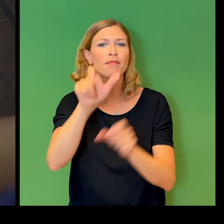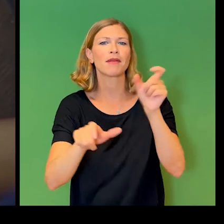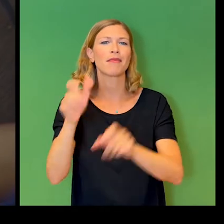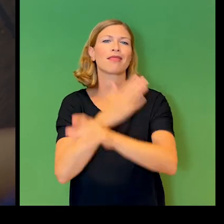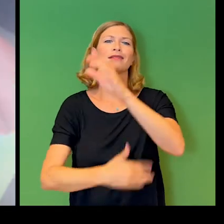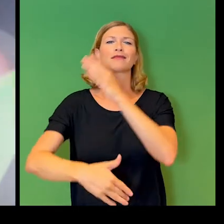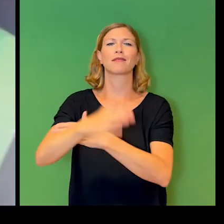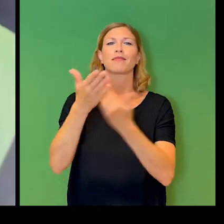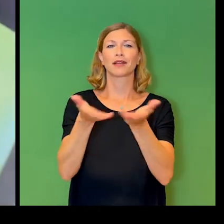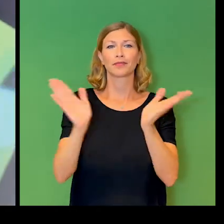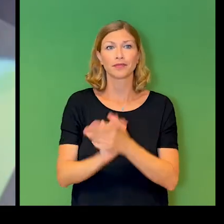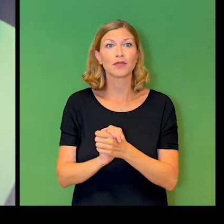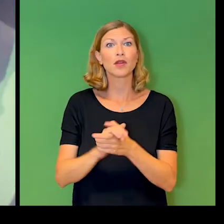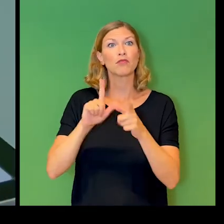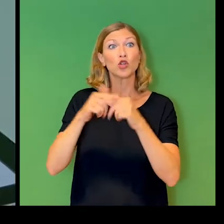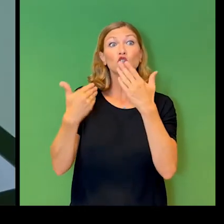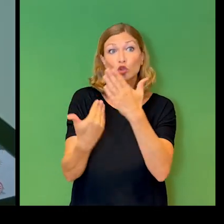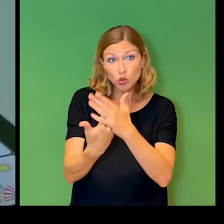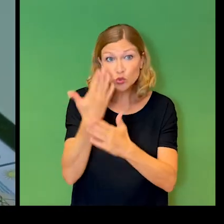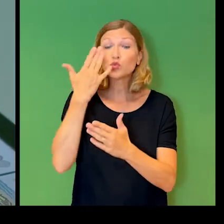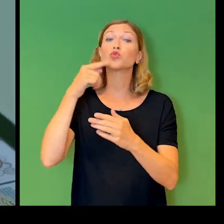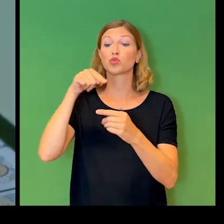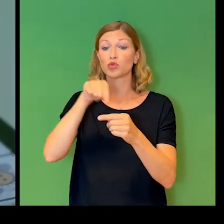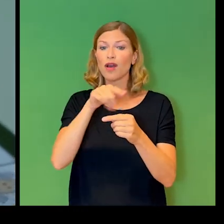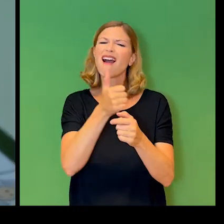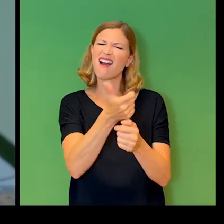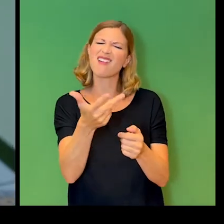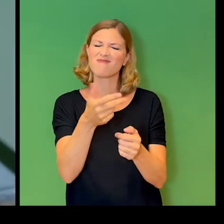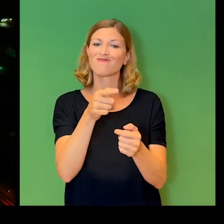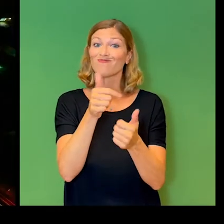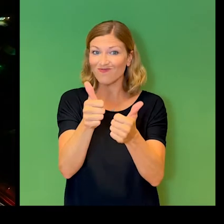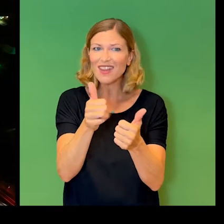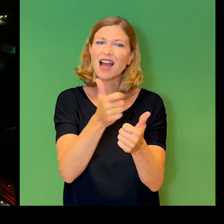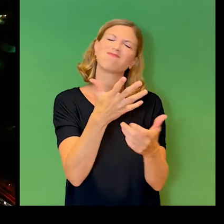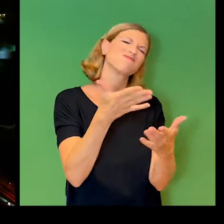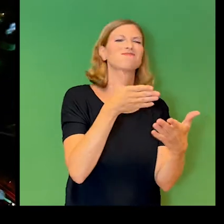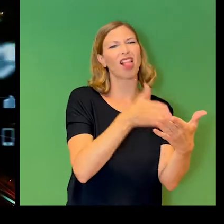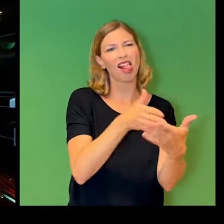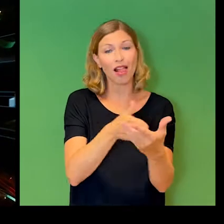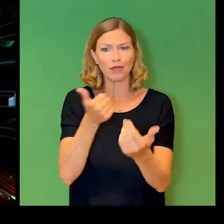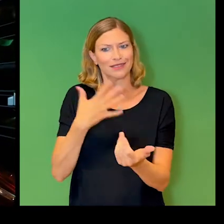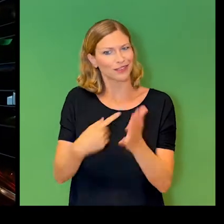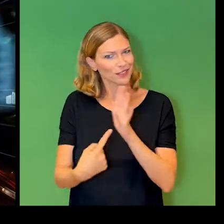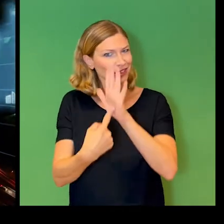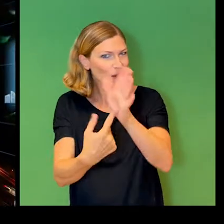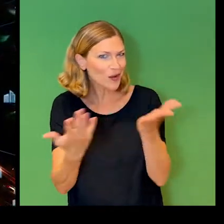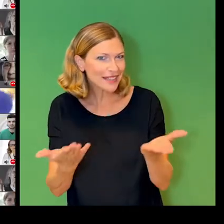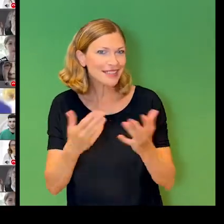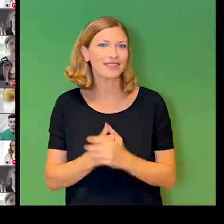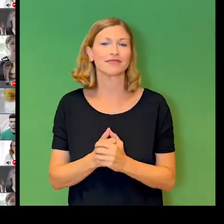but can also be a new kind of barrier. In this episode of Zero Project series, the Basics, renowned emerging technology